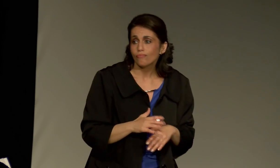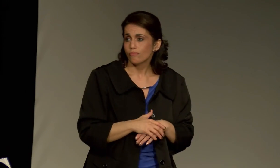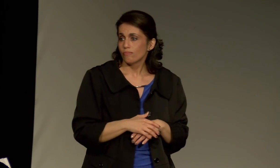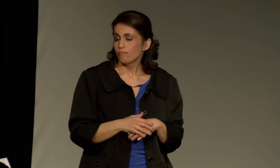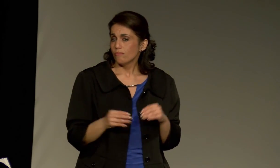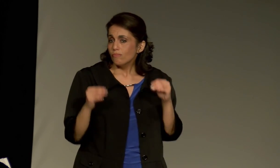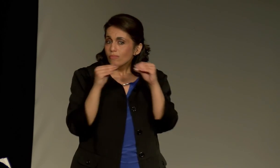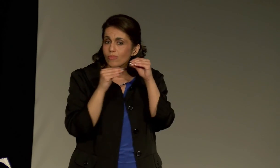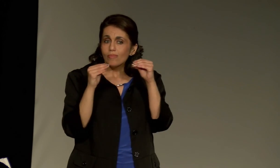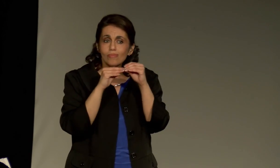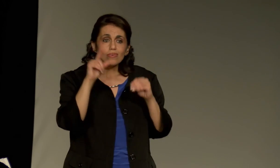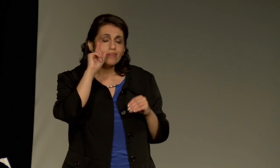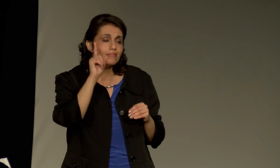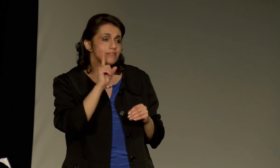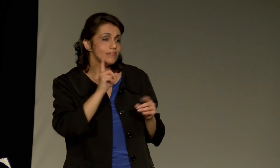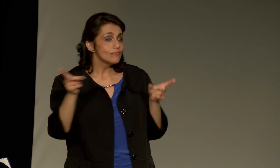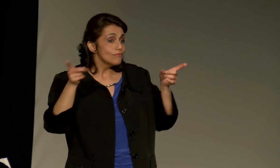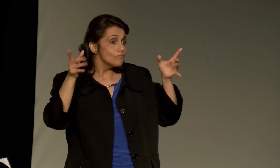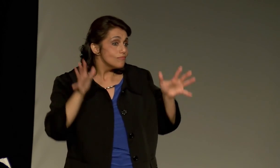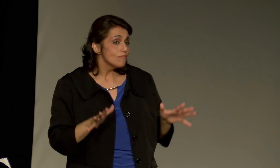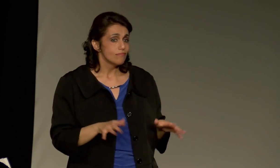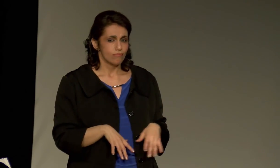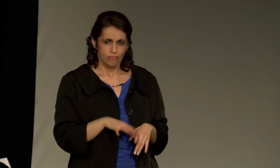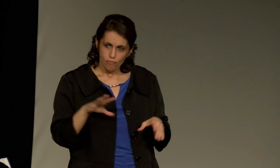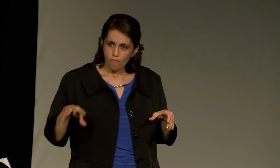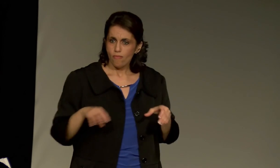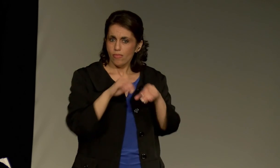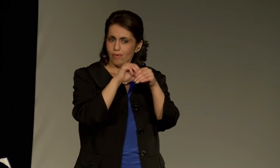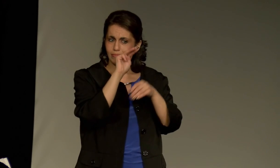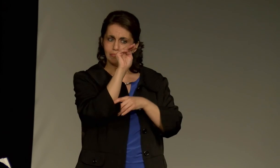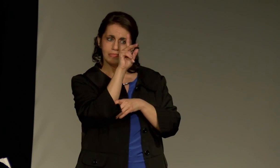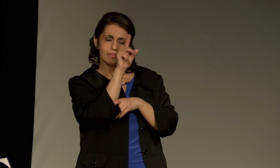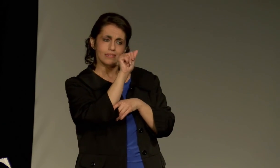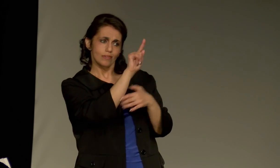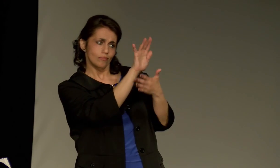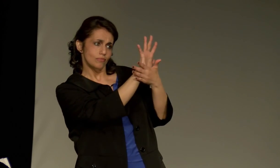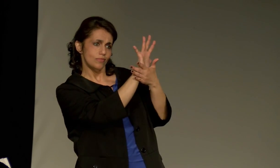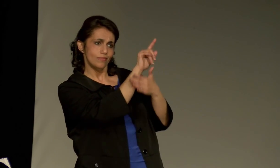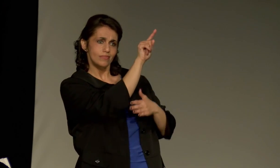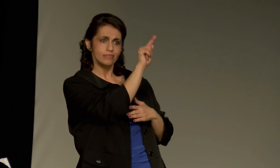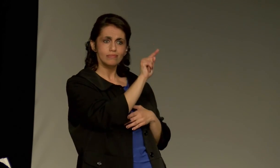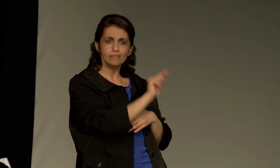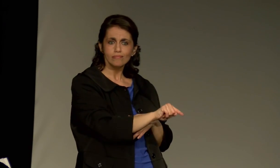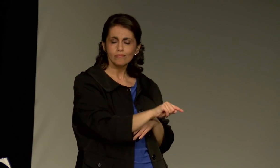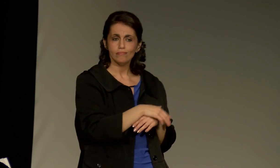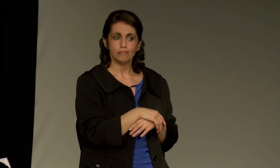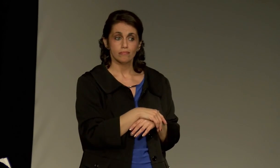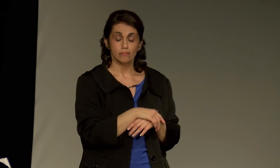More deaf produces, deaf directors, who are involved in the media.